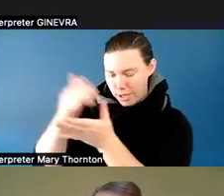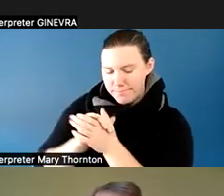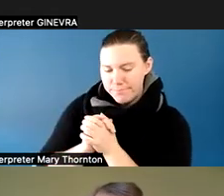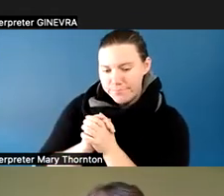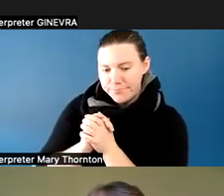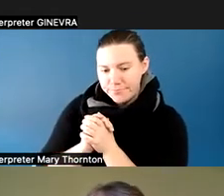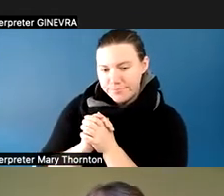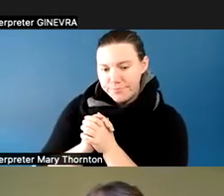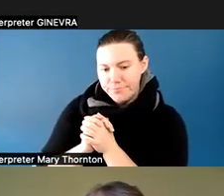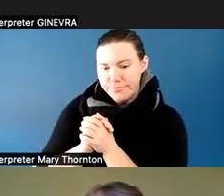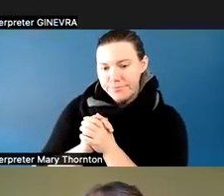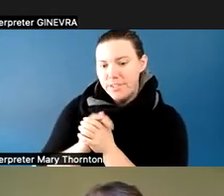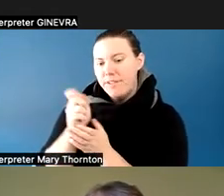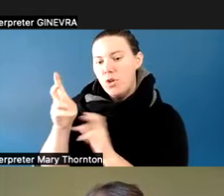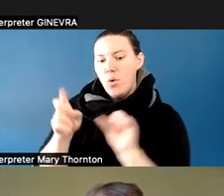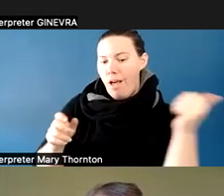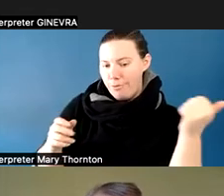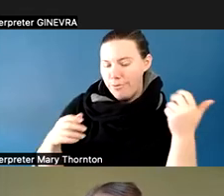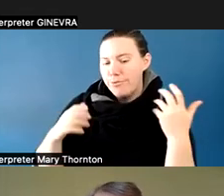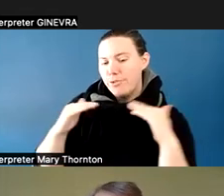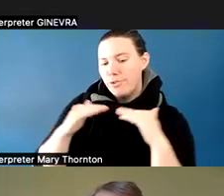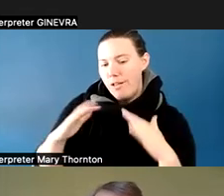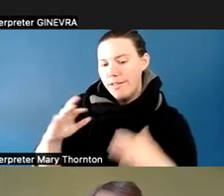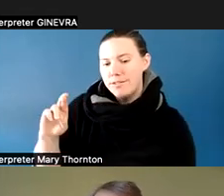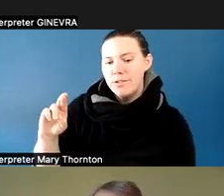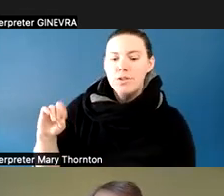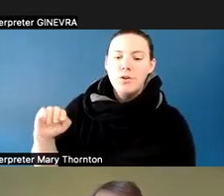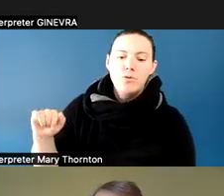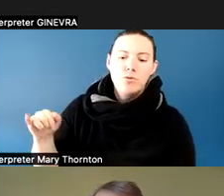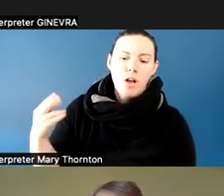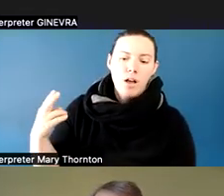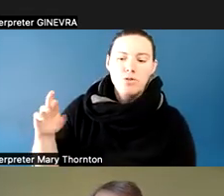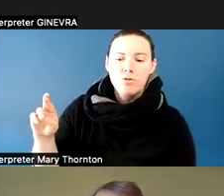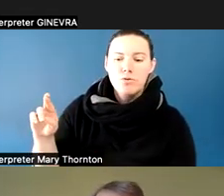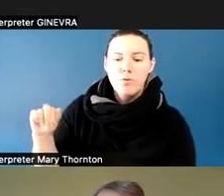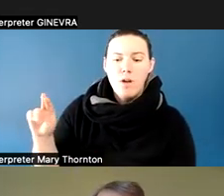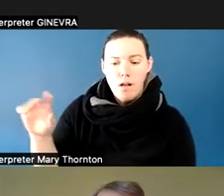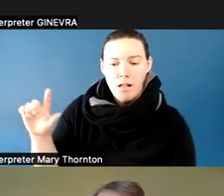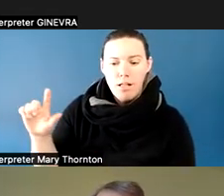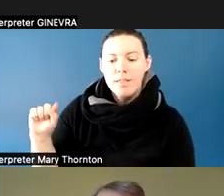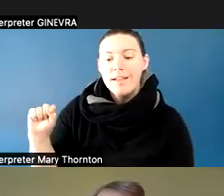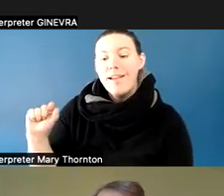of our other colleagues, Raj Rao and Sheryl Burgstahler, Tami had a big hand in helping us design that.